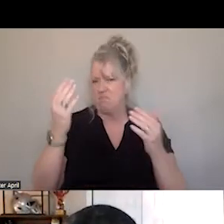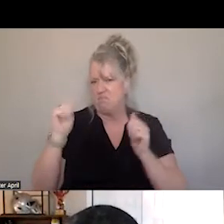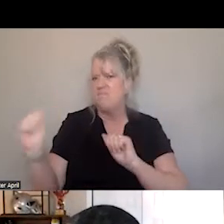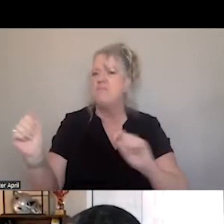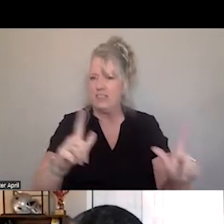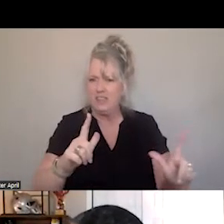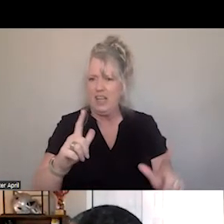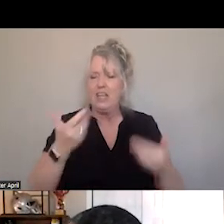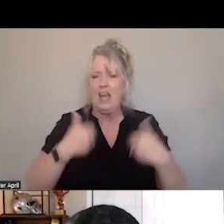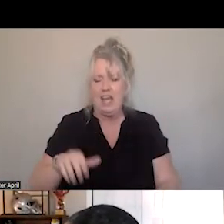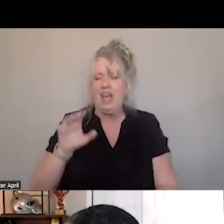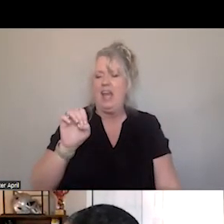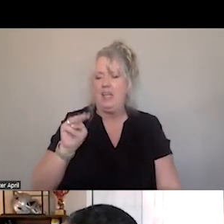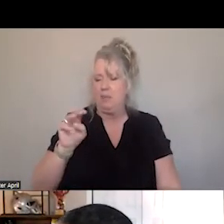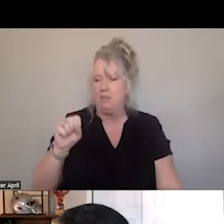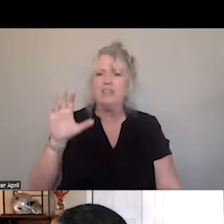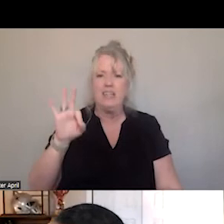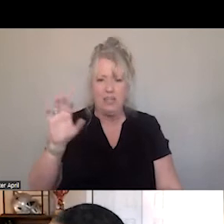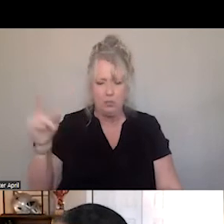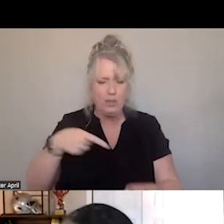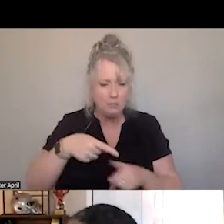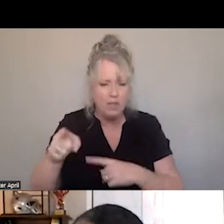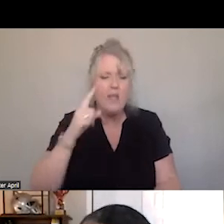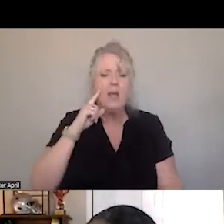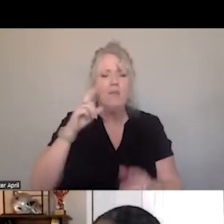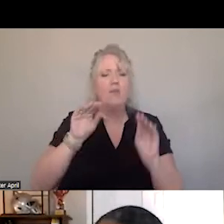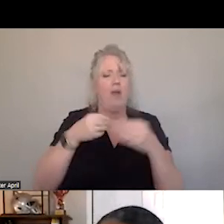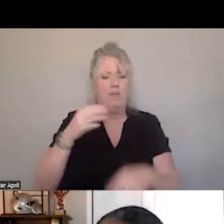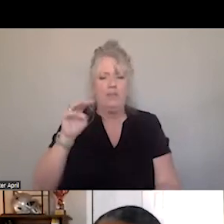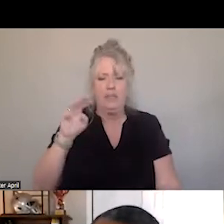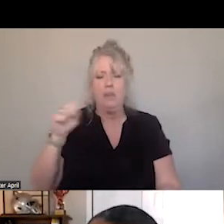I AM EM SELF, 911 SPECIALIST AT OFFICE OF E MUFFLE S IN NATIONAL HIGHWAY TRAFFIC